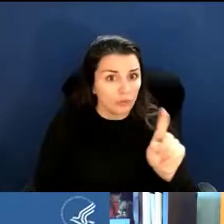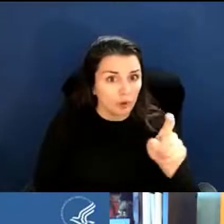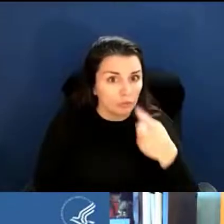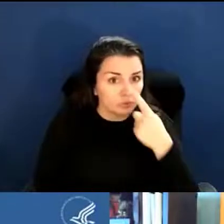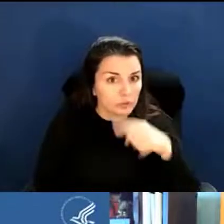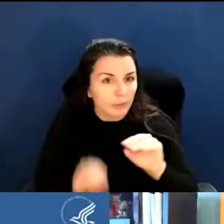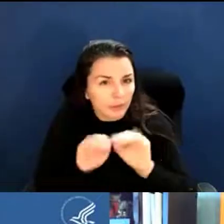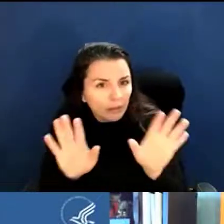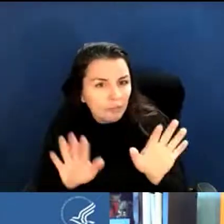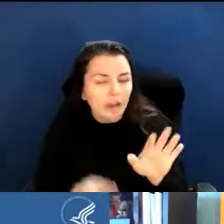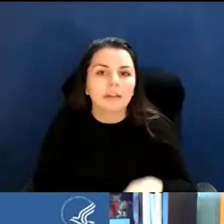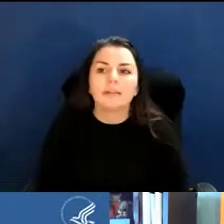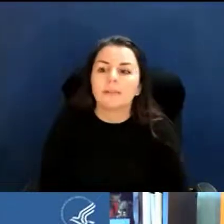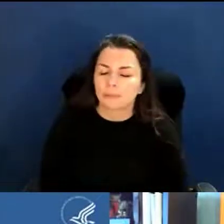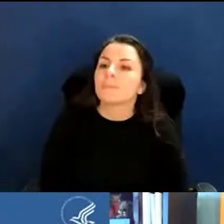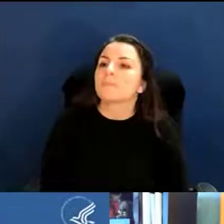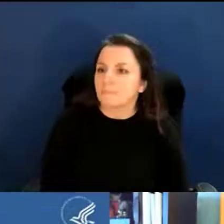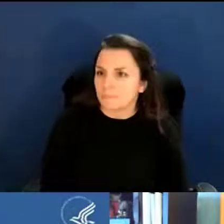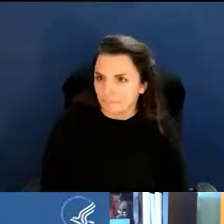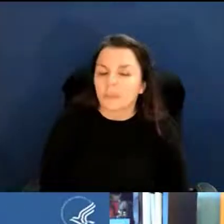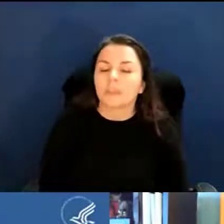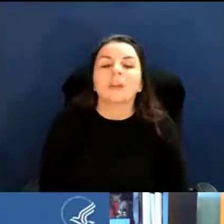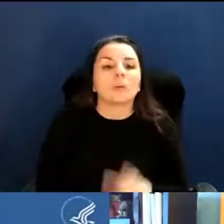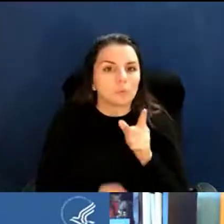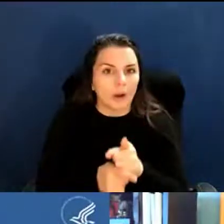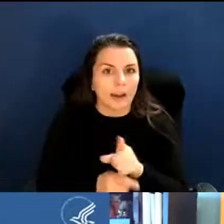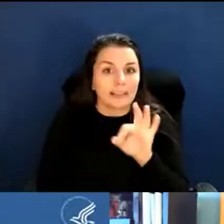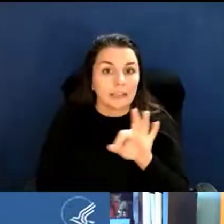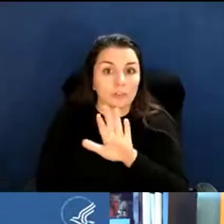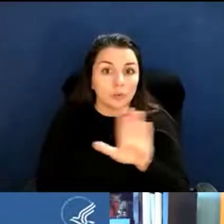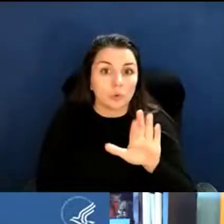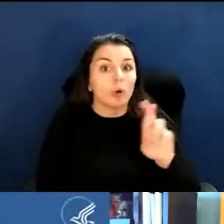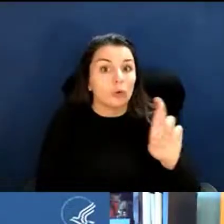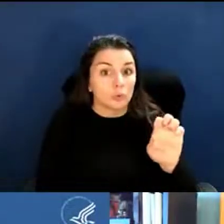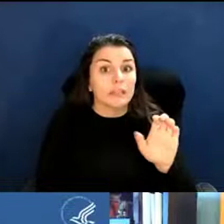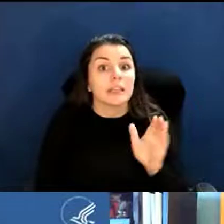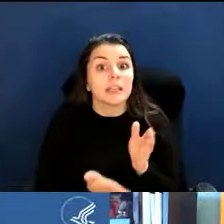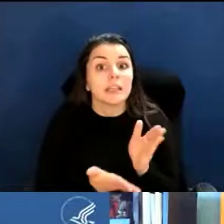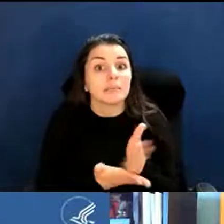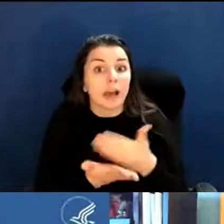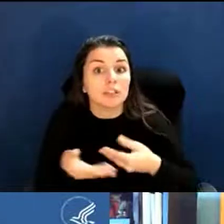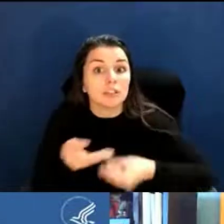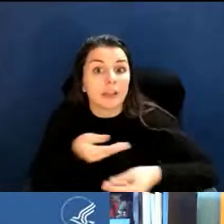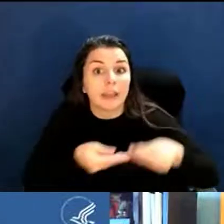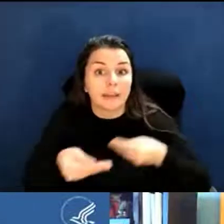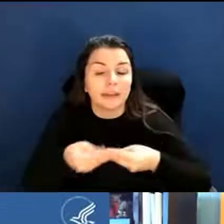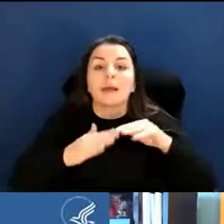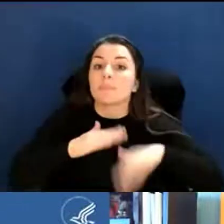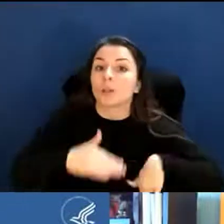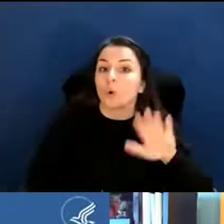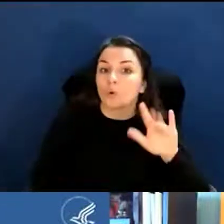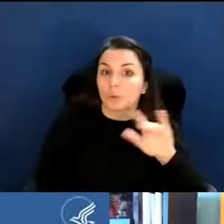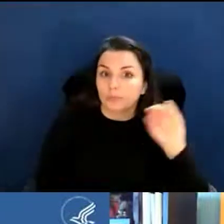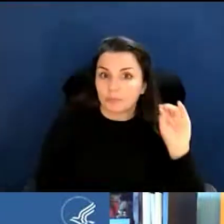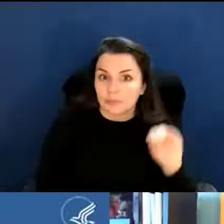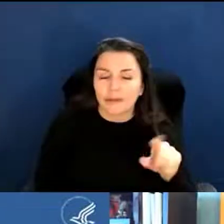Susan Medve: Yes. As long as your re-budget is within 25 percent and it does not affect changing the scope of the work,